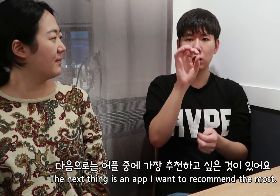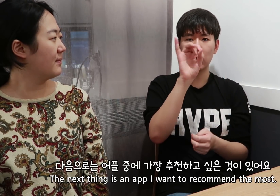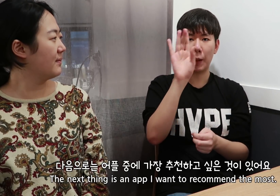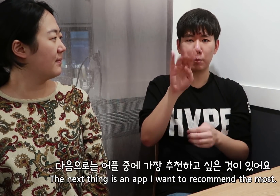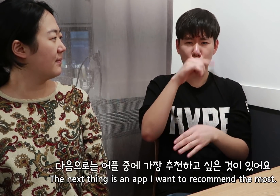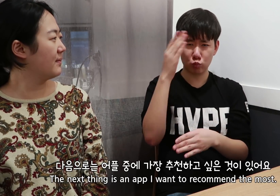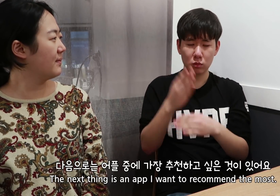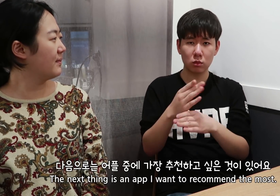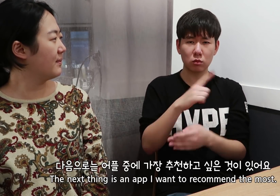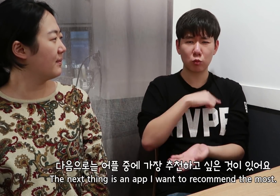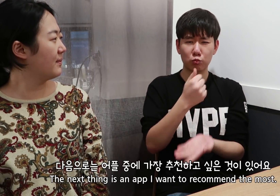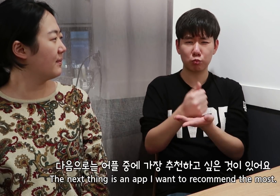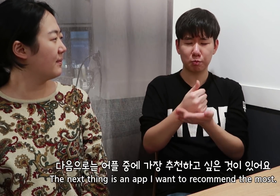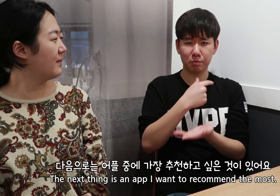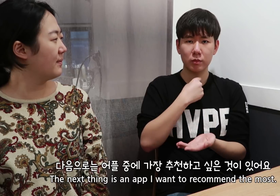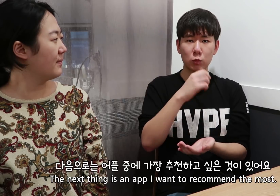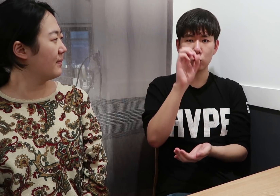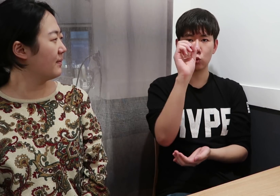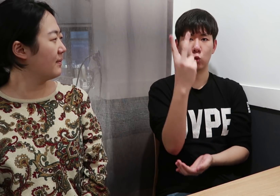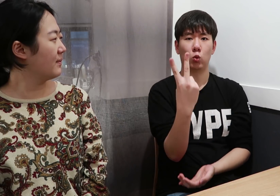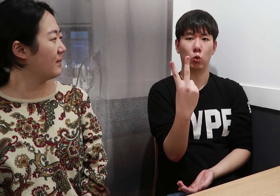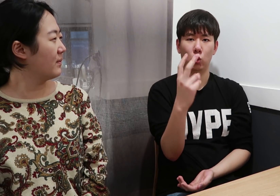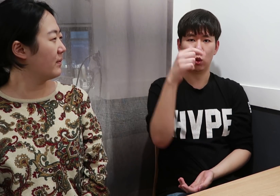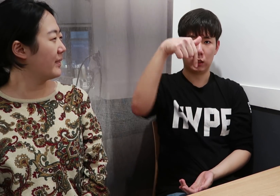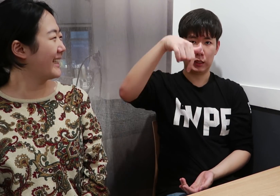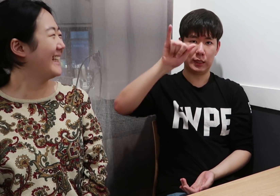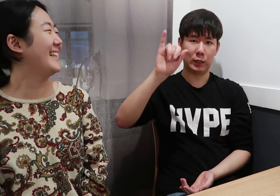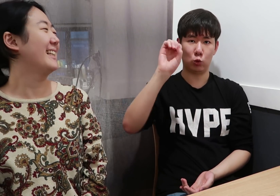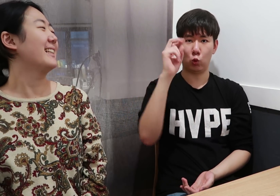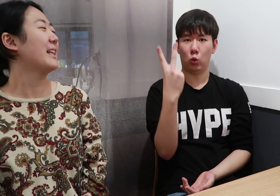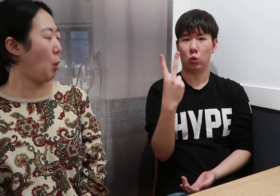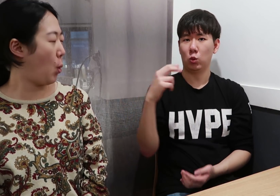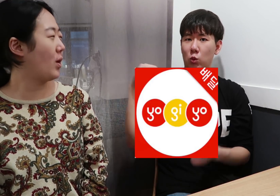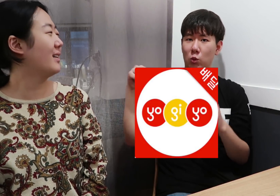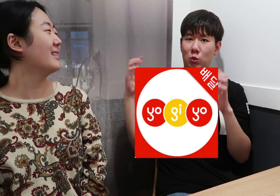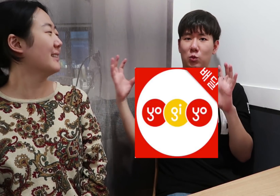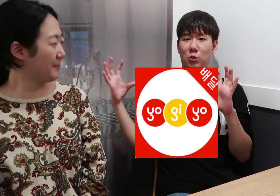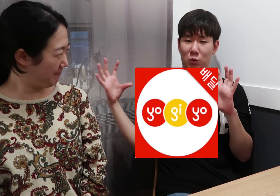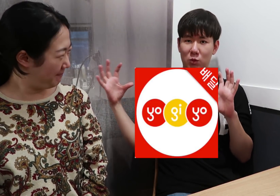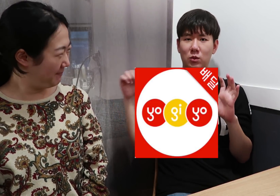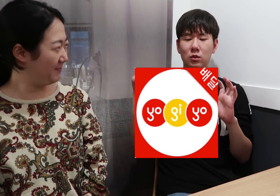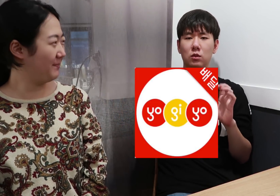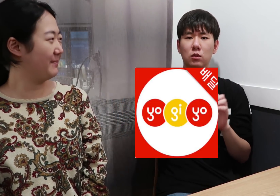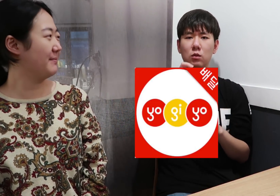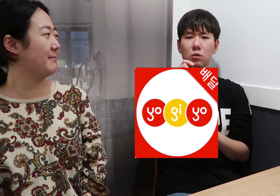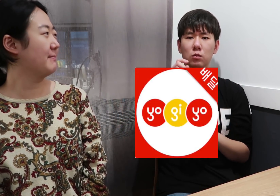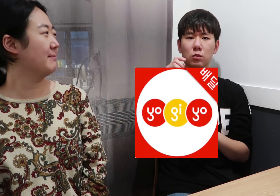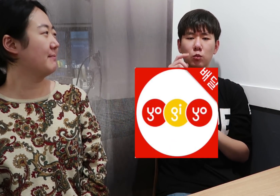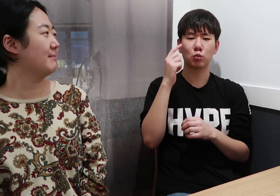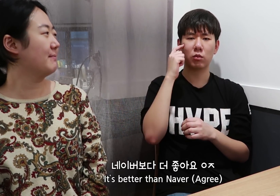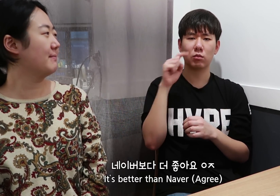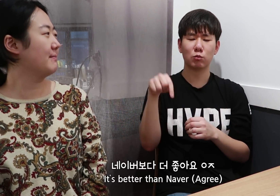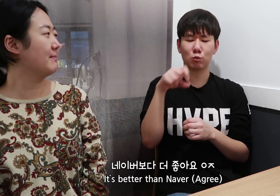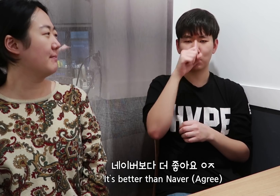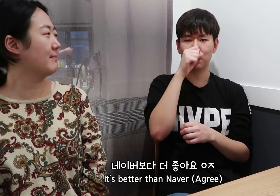The next thing is an app I want to recommend the most. [Yogiyo]